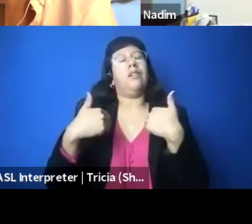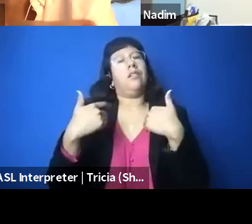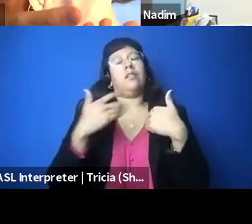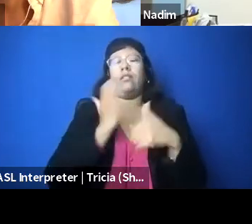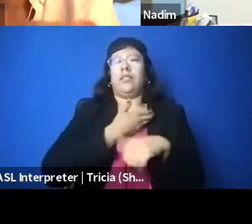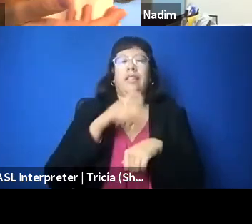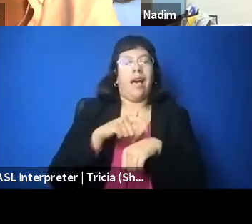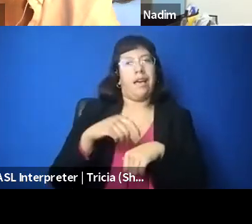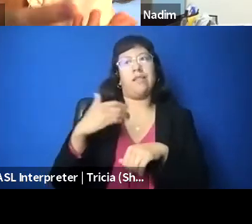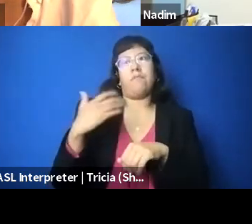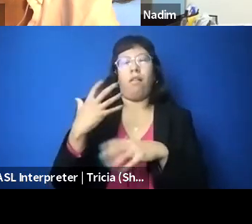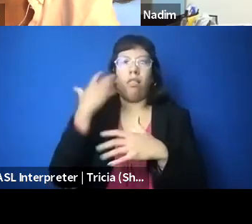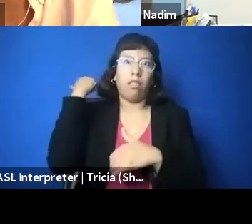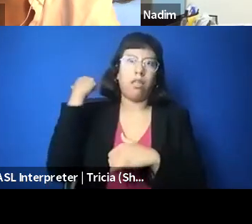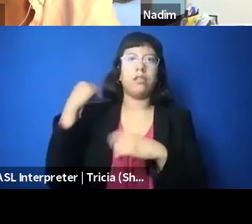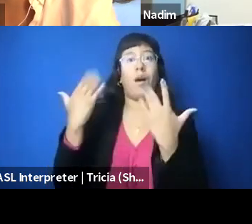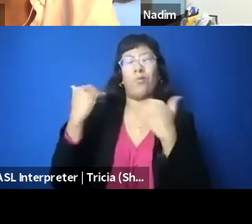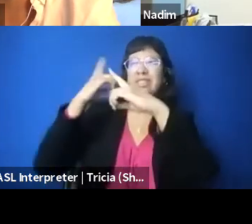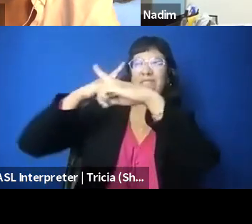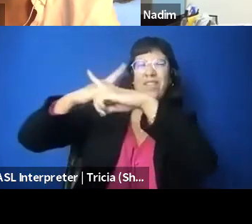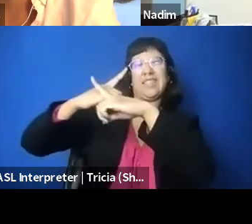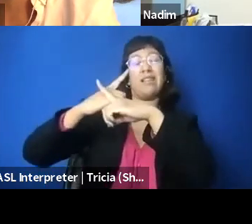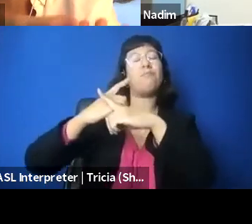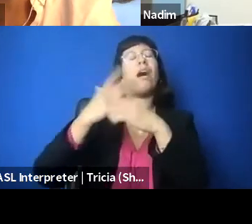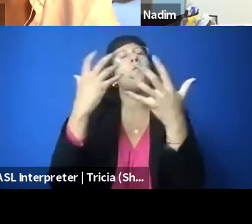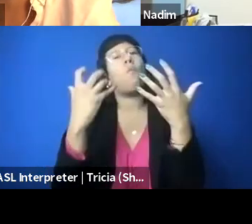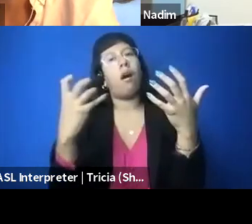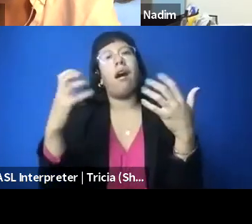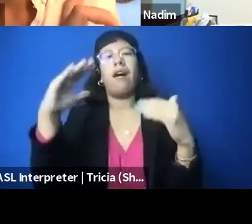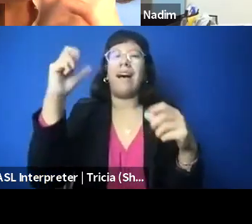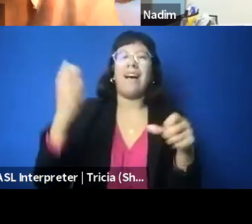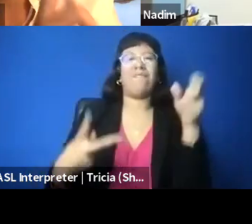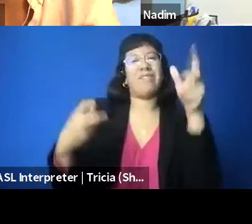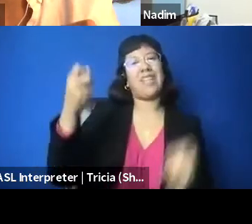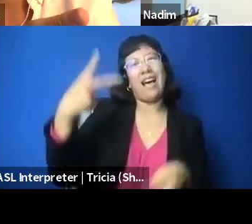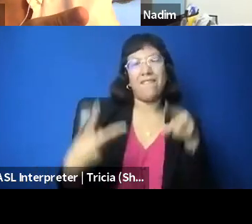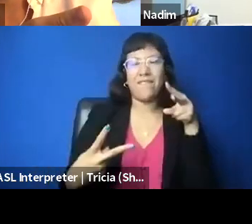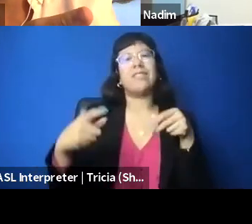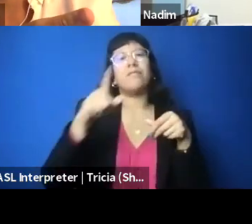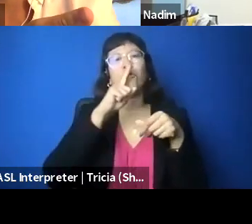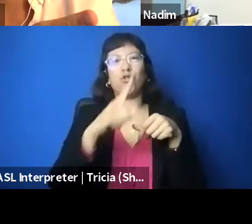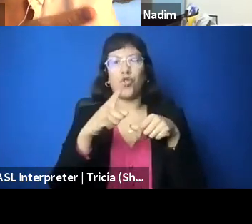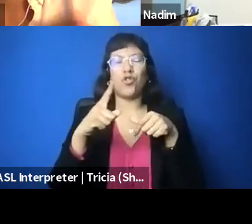but I'd like to at least be doing 50% of my time of also kind of keeping the focus on where we want it to be